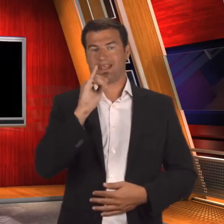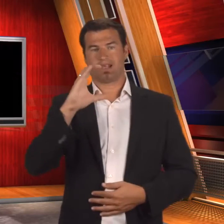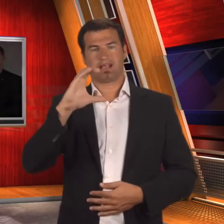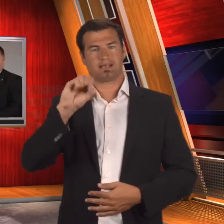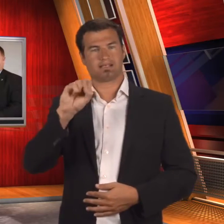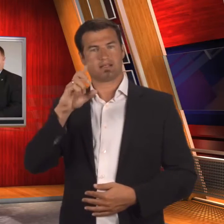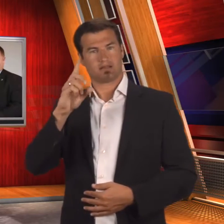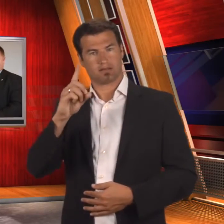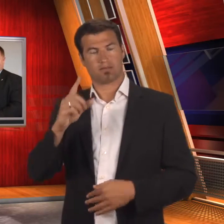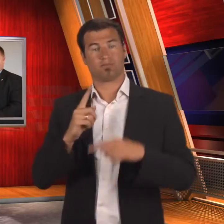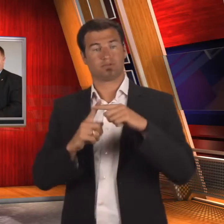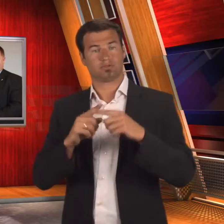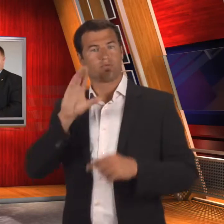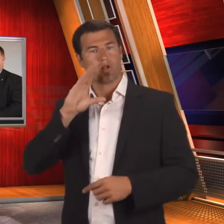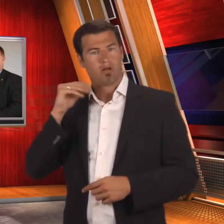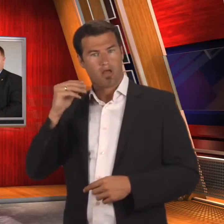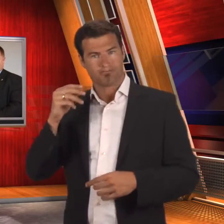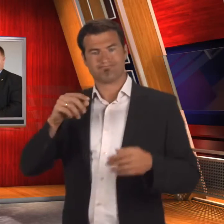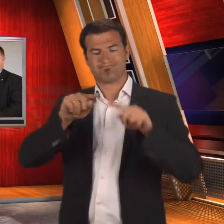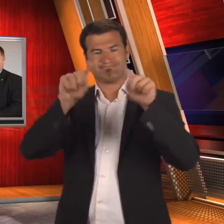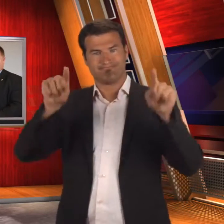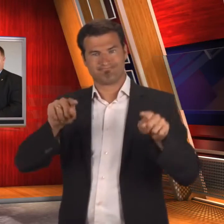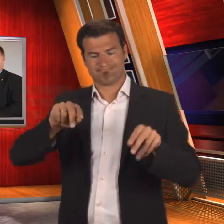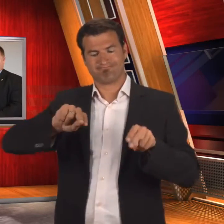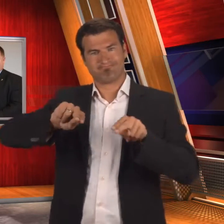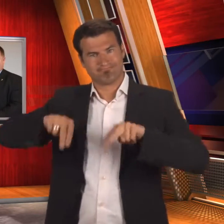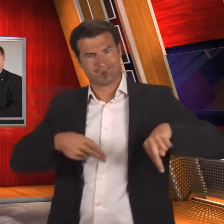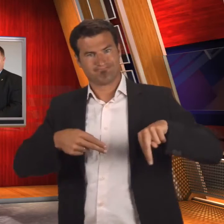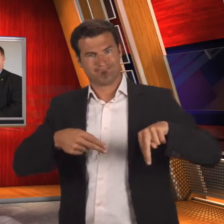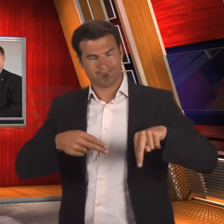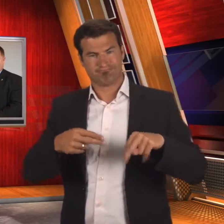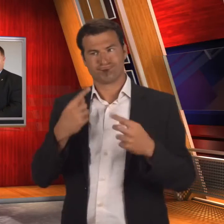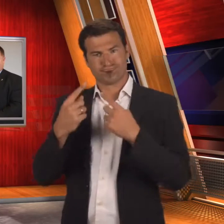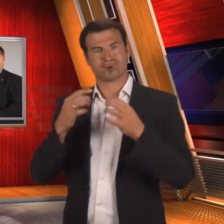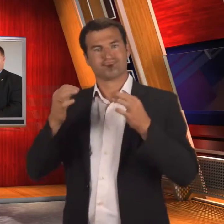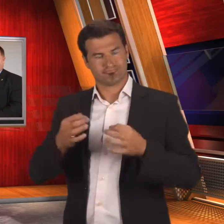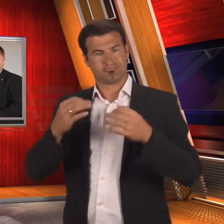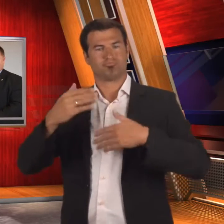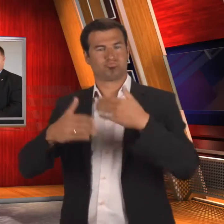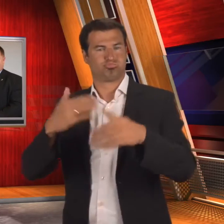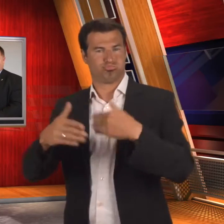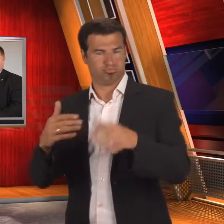Deaflympics events for only 10 months after ICSD